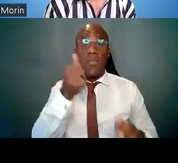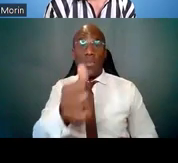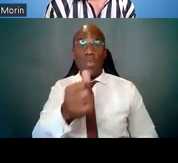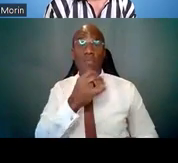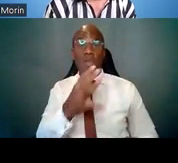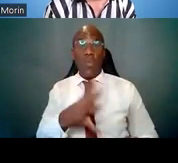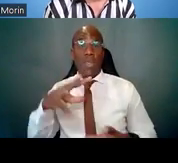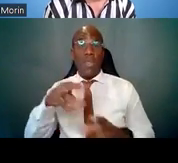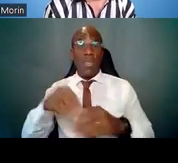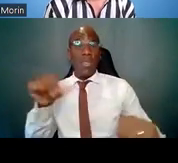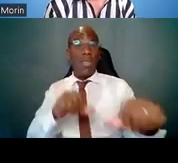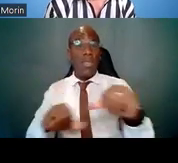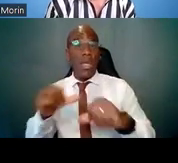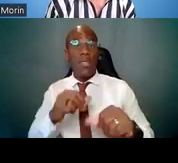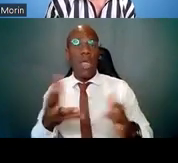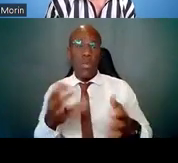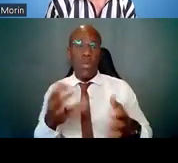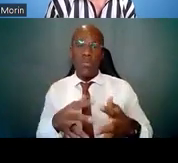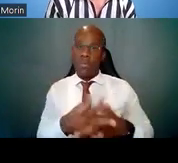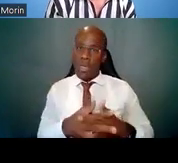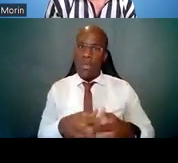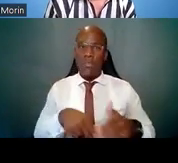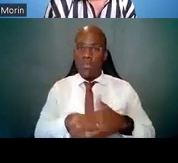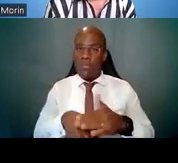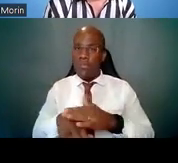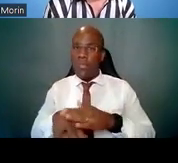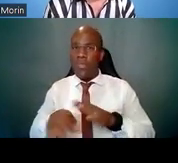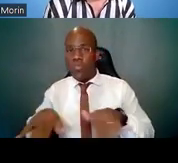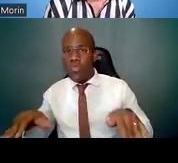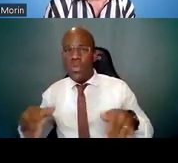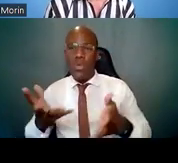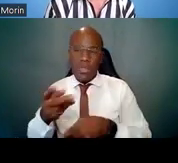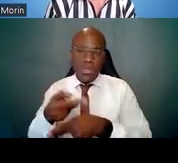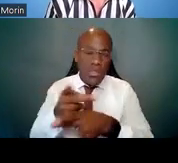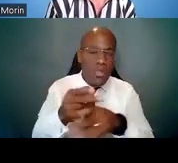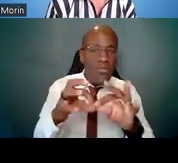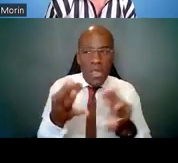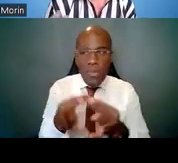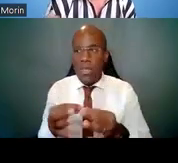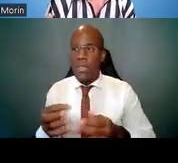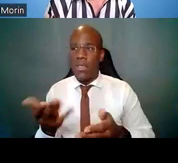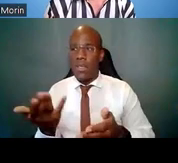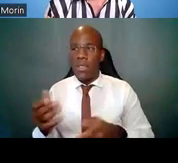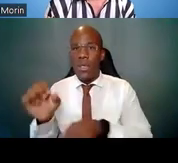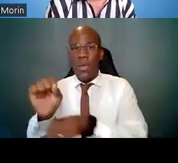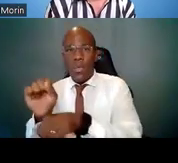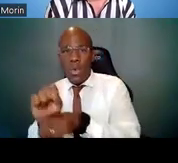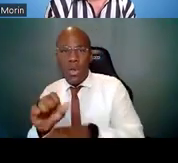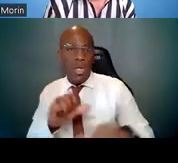trying to have a family and trying to figure out how to balance all of those different aspects of your life,